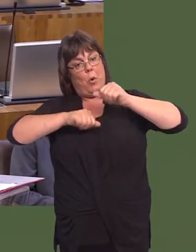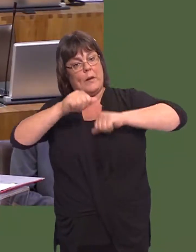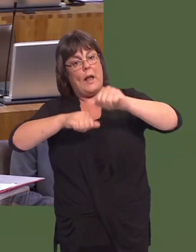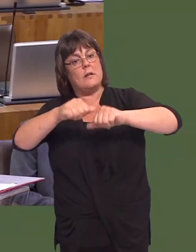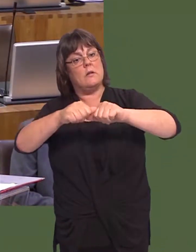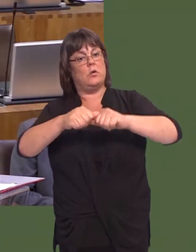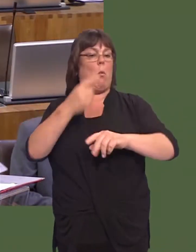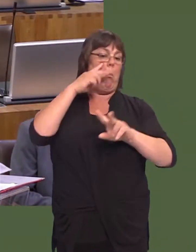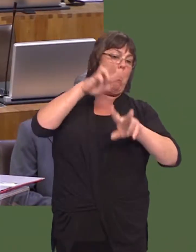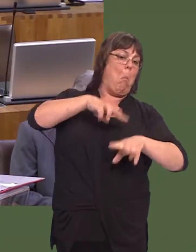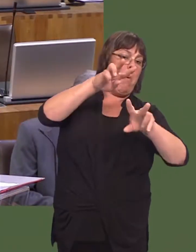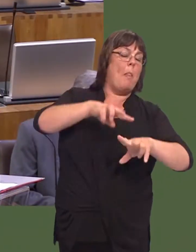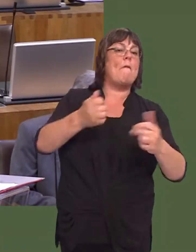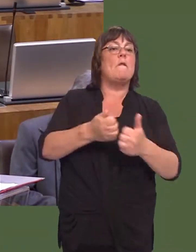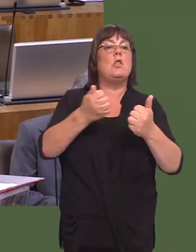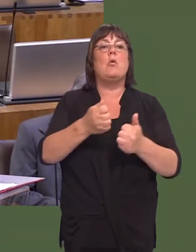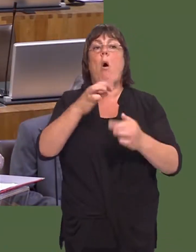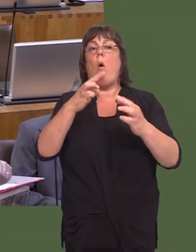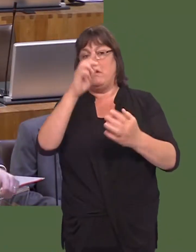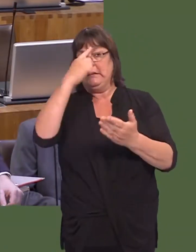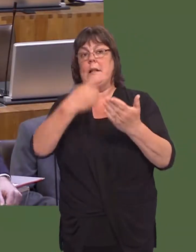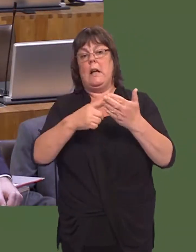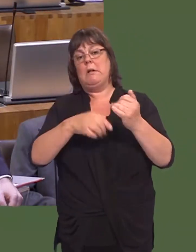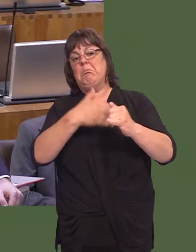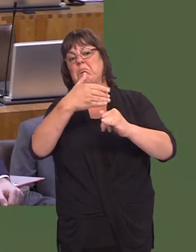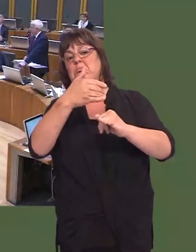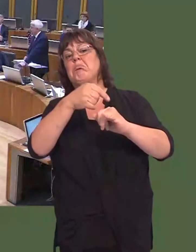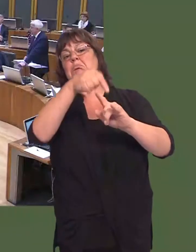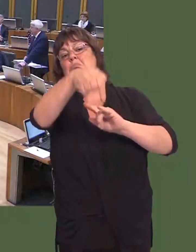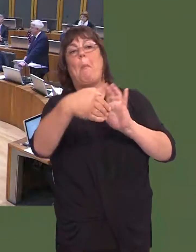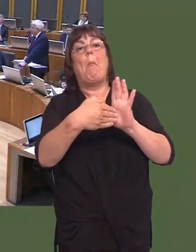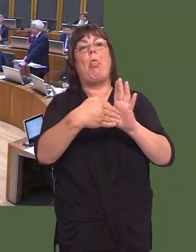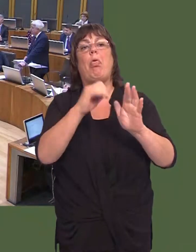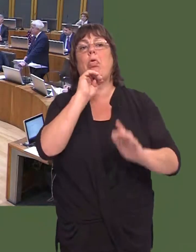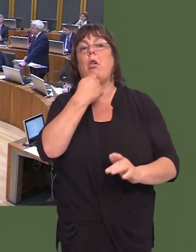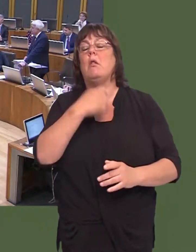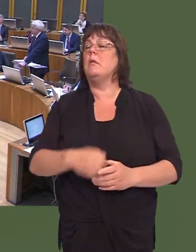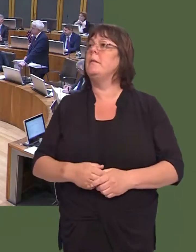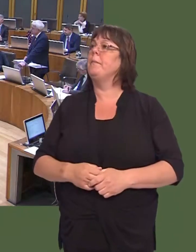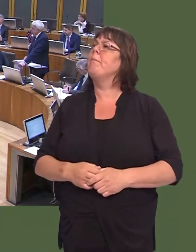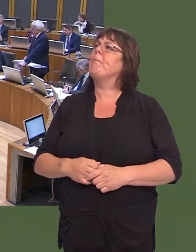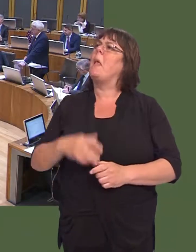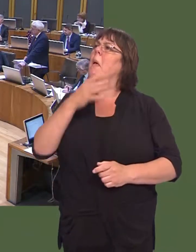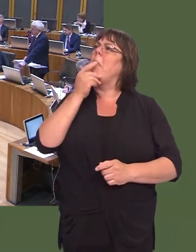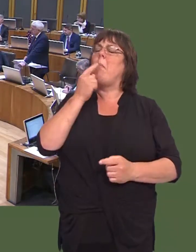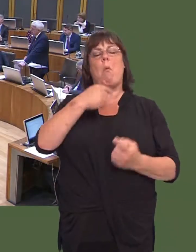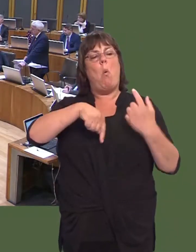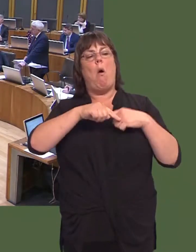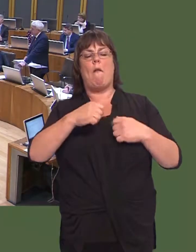but we will be in a position to take a decision before the end of the month. Adam Price: I think people will draw their own conclusion, First Minister, on why this